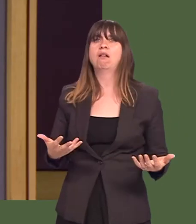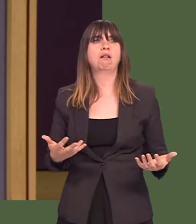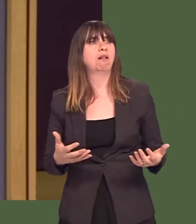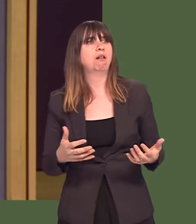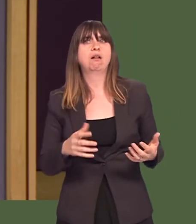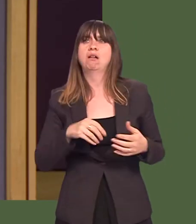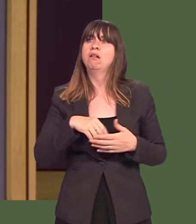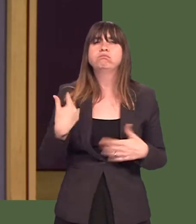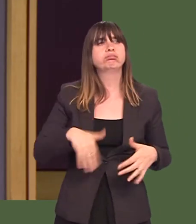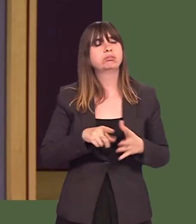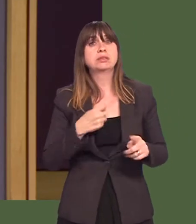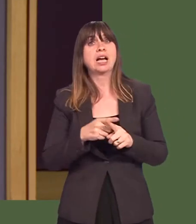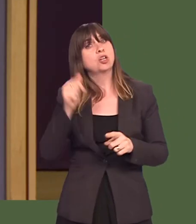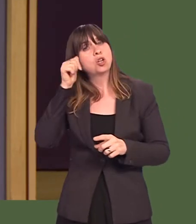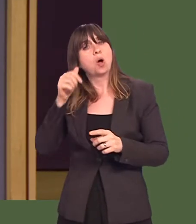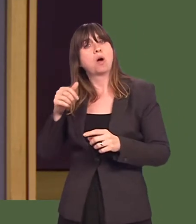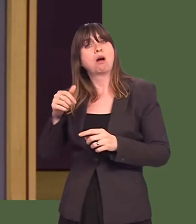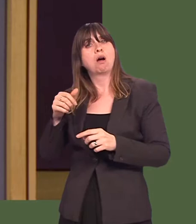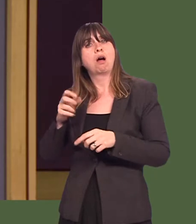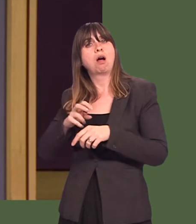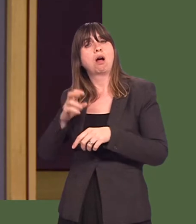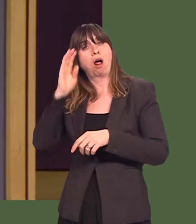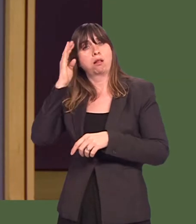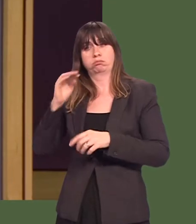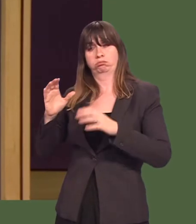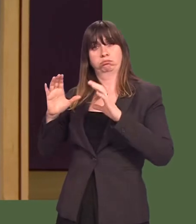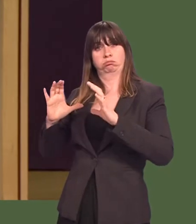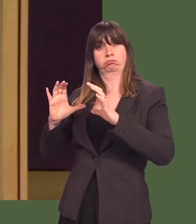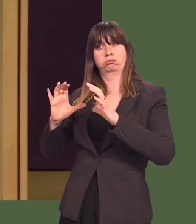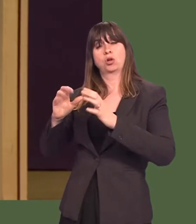give us a significant advantage, in the same way as southern Ireland has used differential